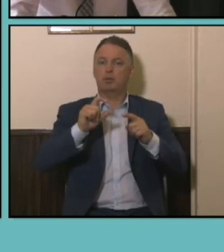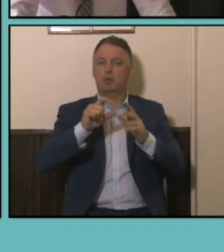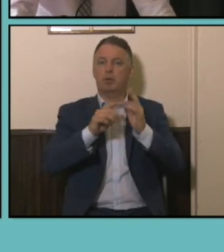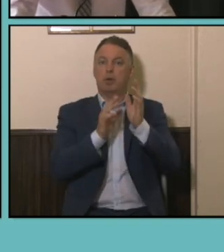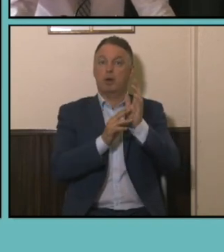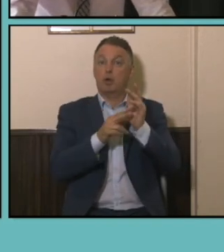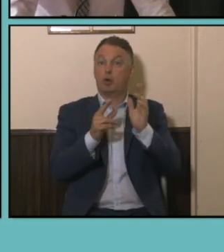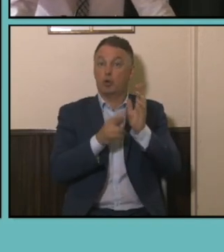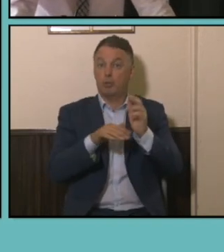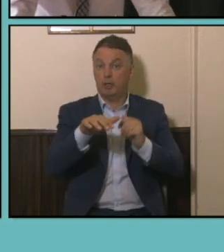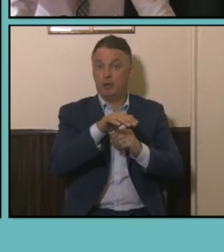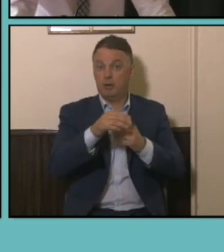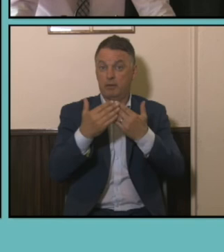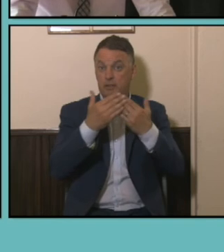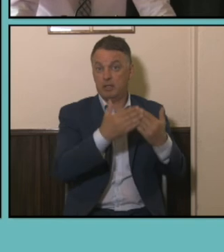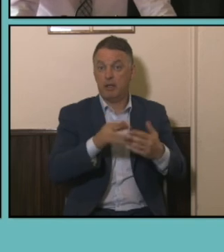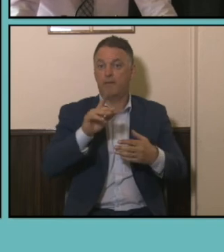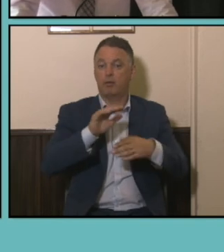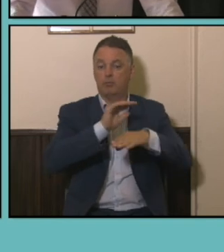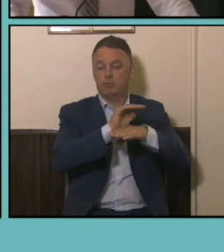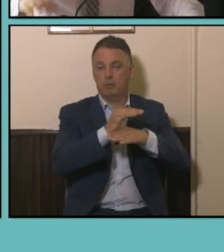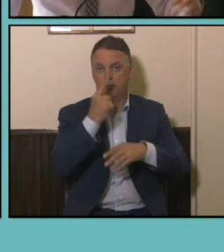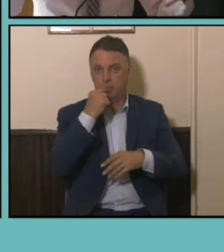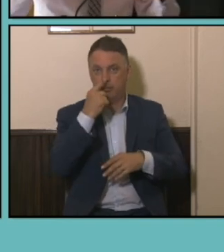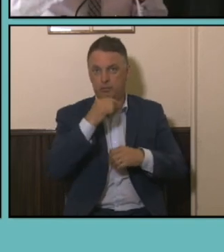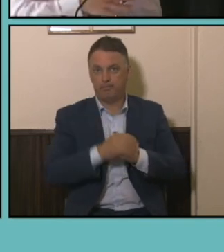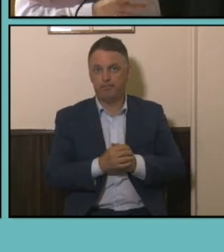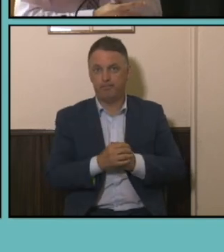for the migrant population so just weaving together some of those strands